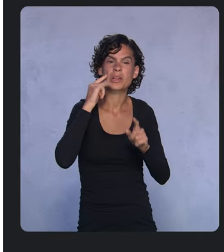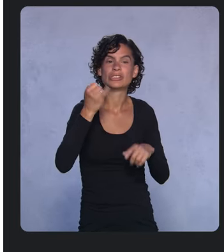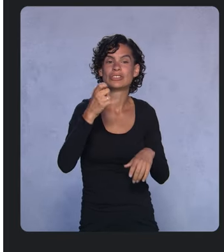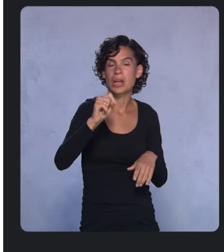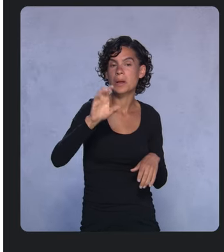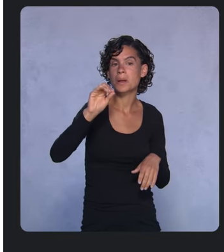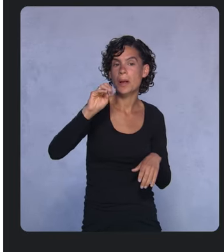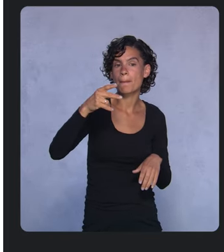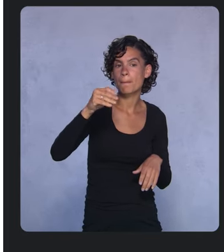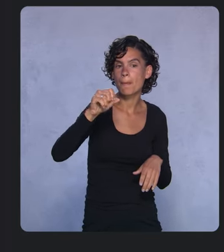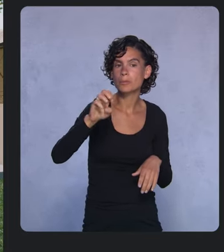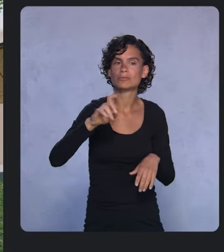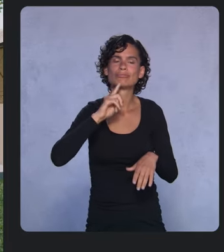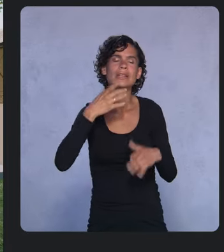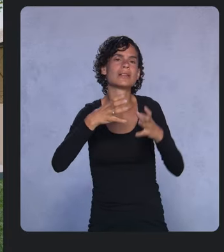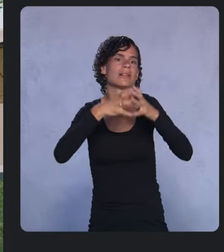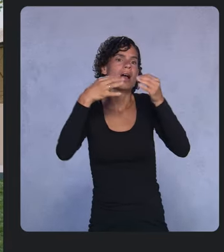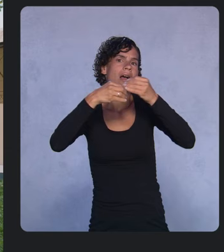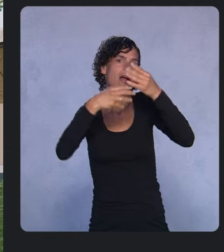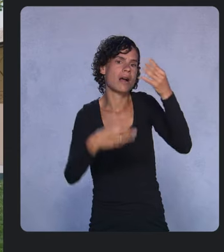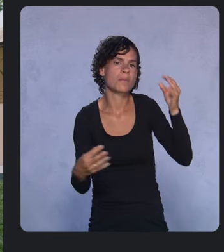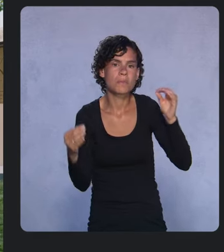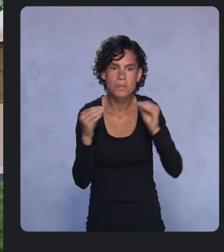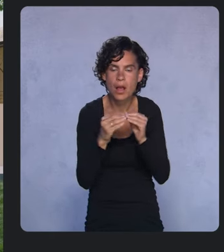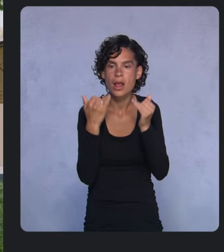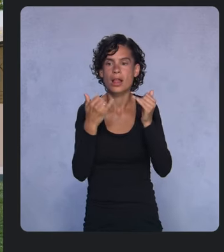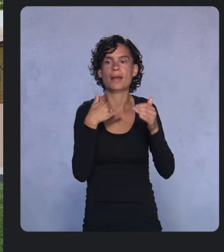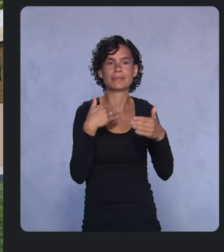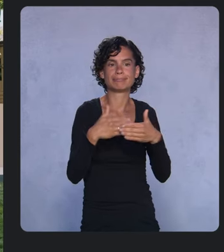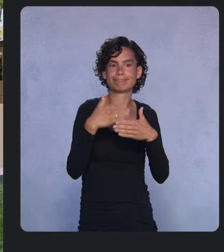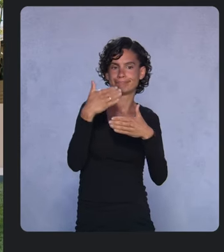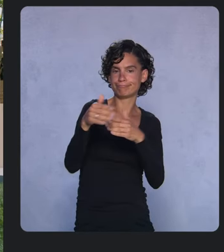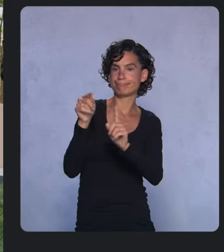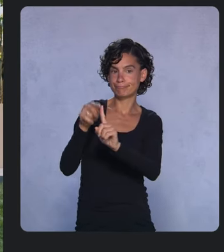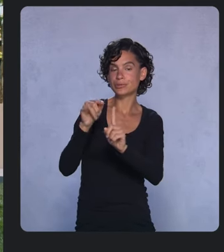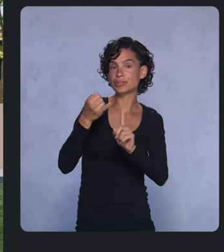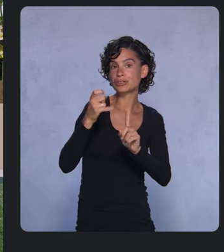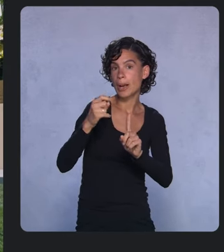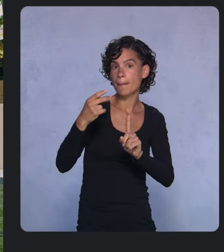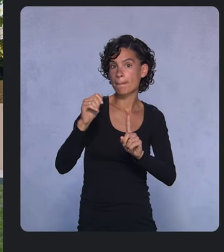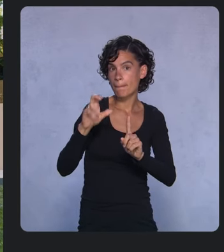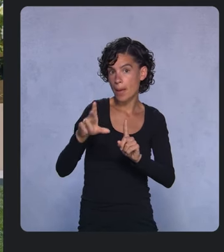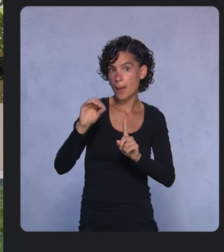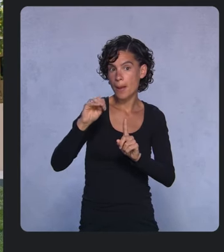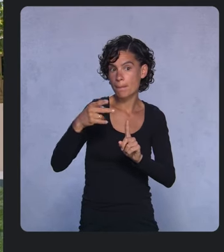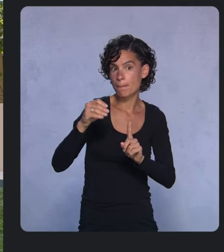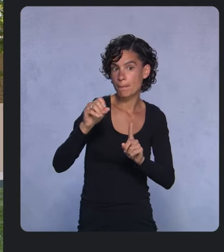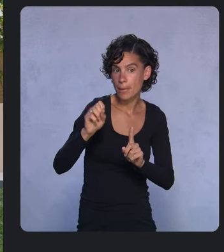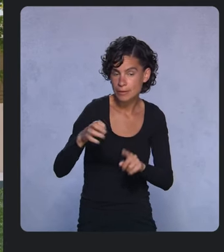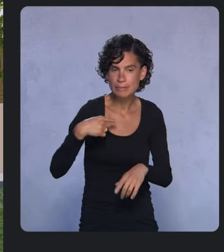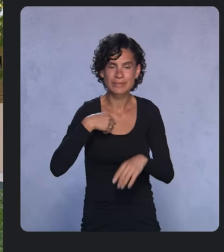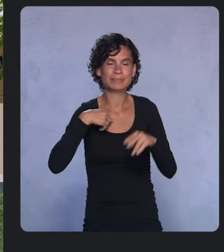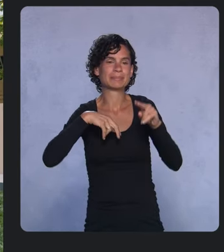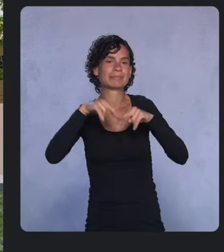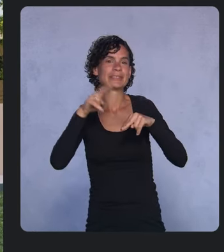And now for Jetpack Compose. We started building Compose in the open two years ago today here at Google I/O,